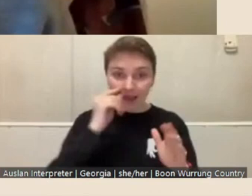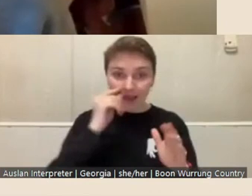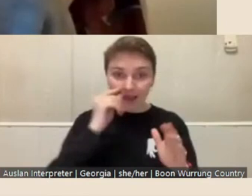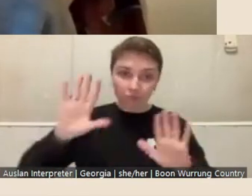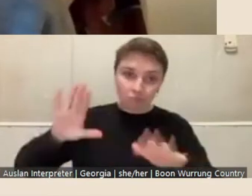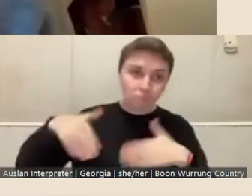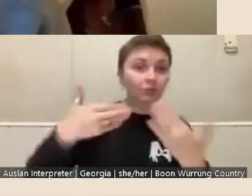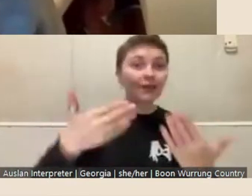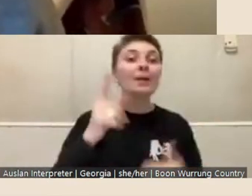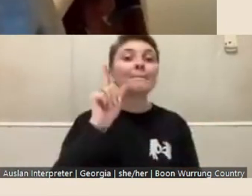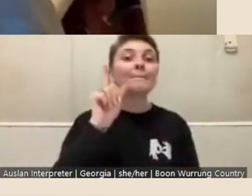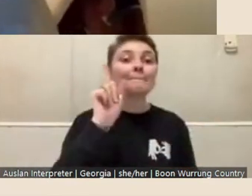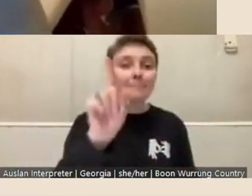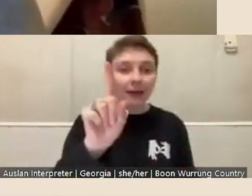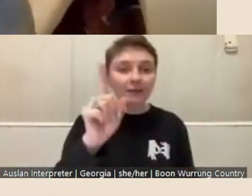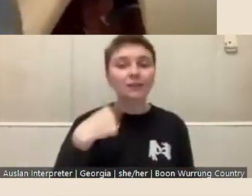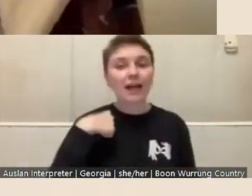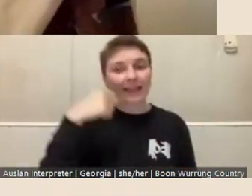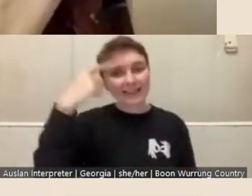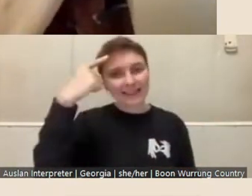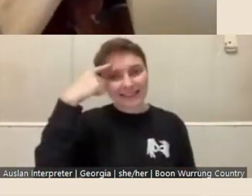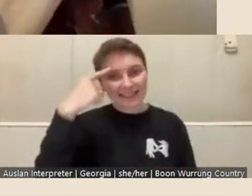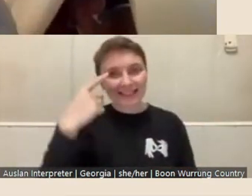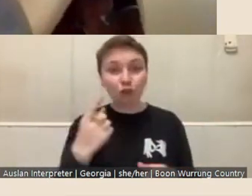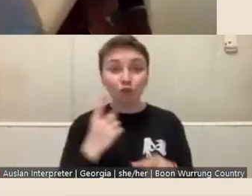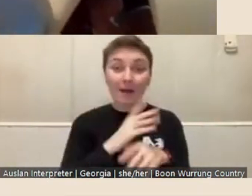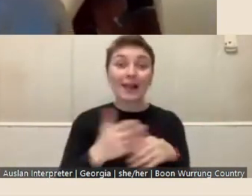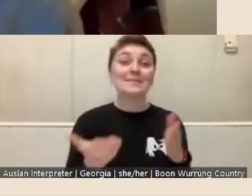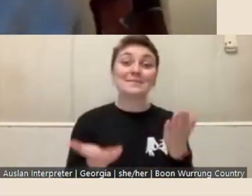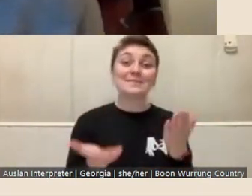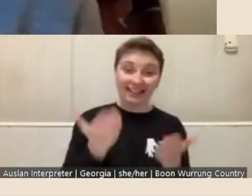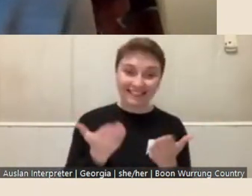this question of balance, and Joe I wondered if you had anything else you wanted to add?